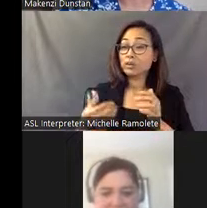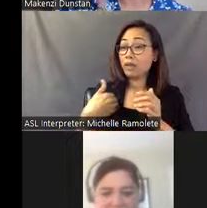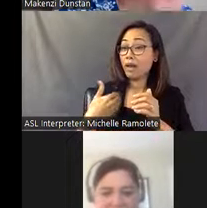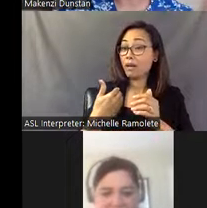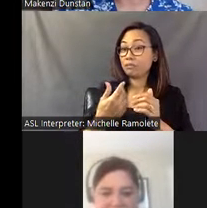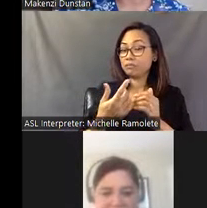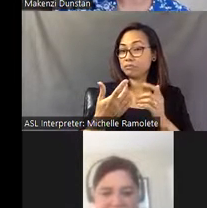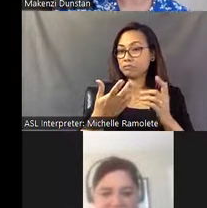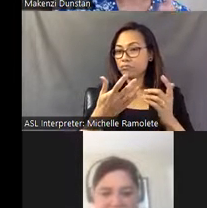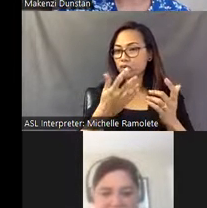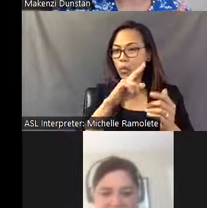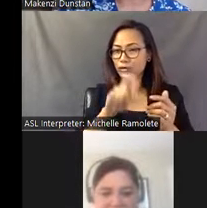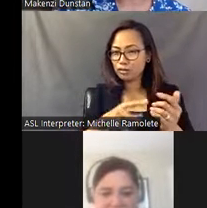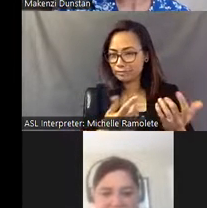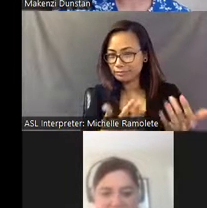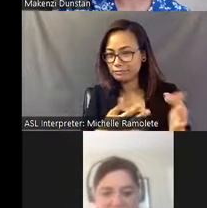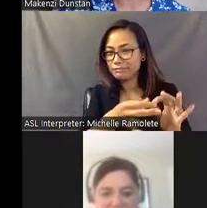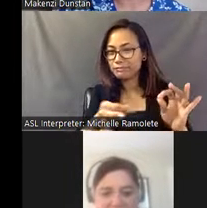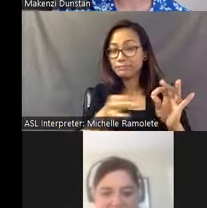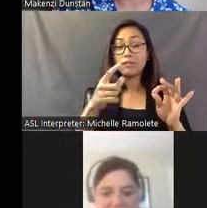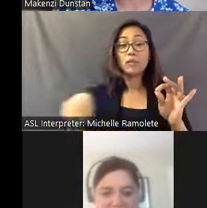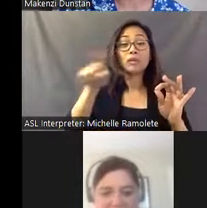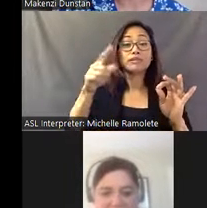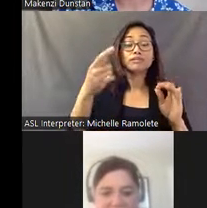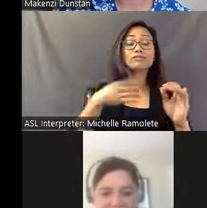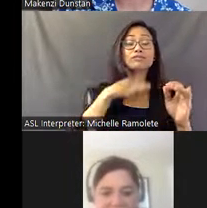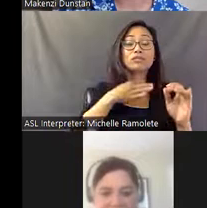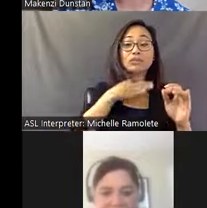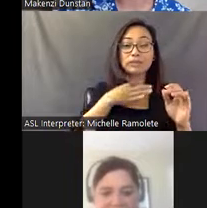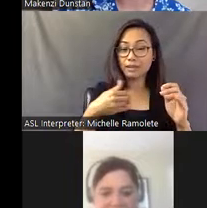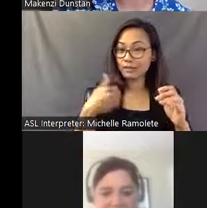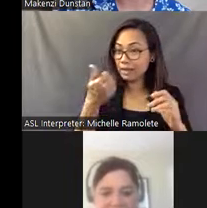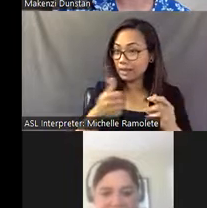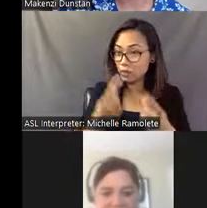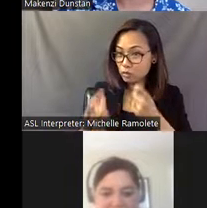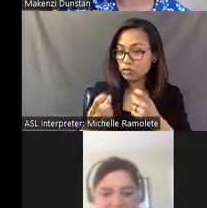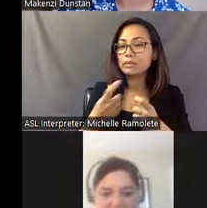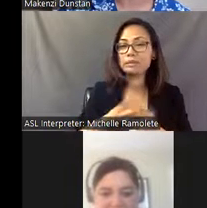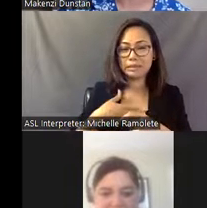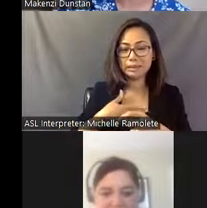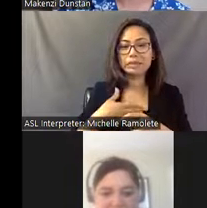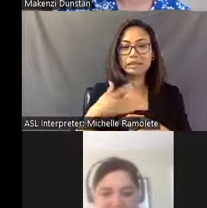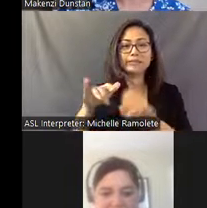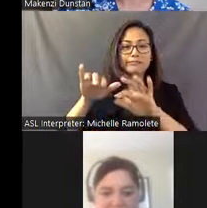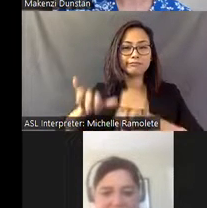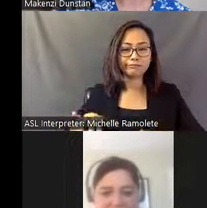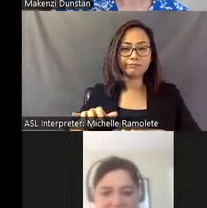But for those of you that have any curiosities, please send them in to us through the Q&A Box.